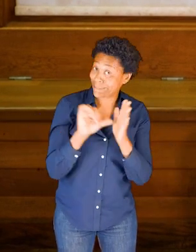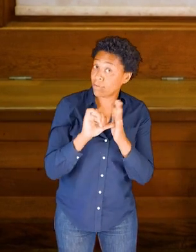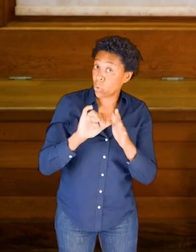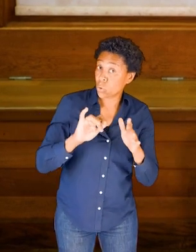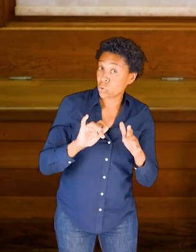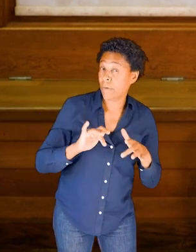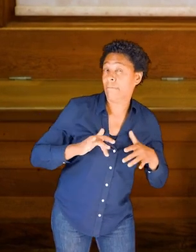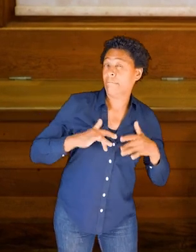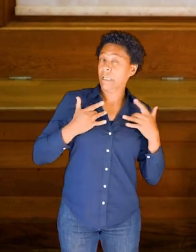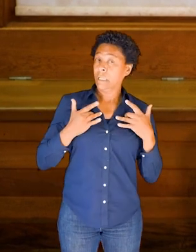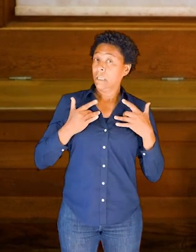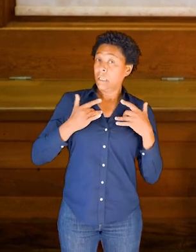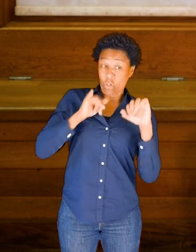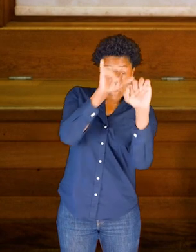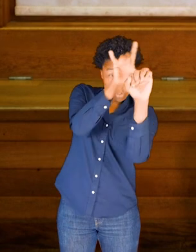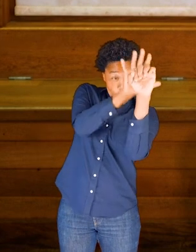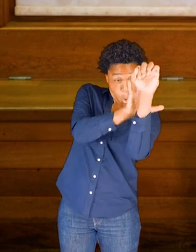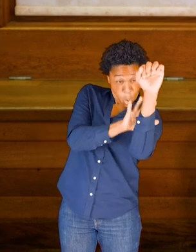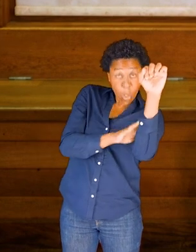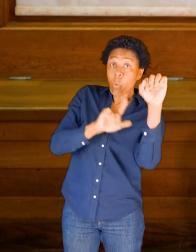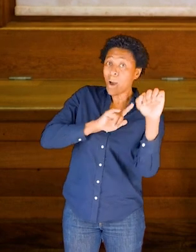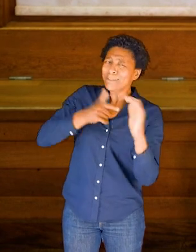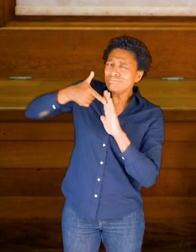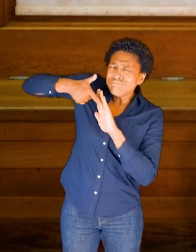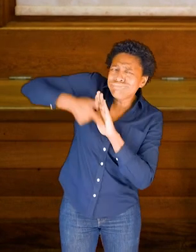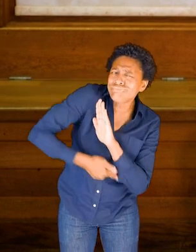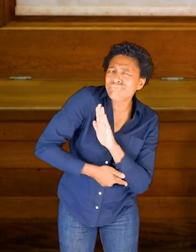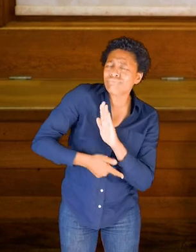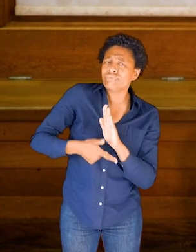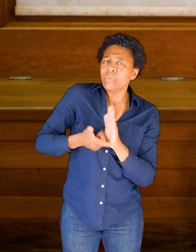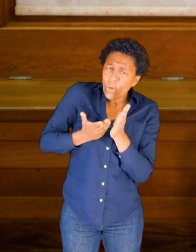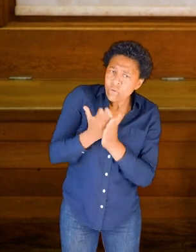feel the whole spine because it's deep inside the body.